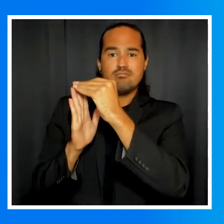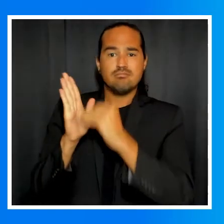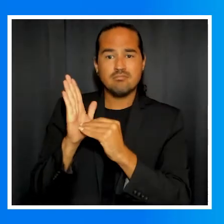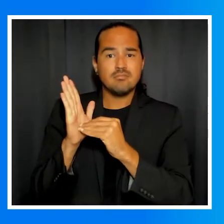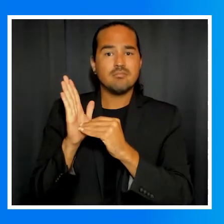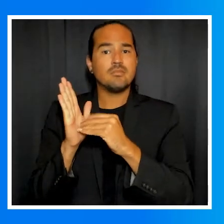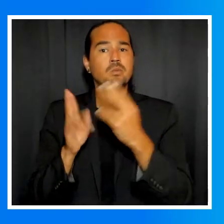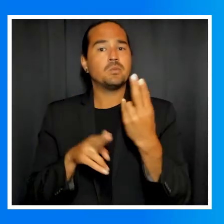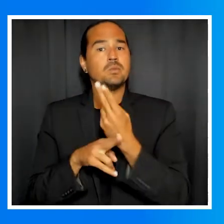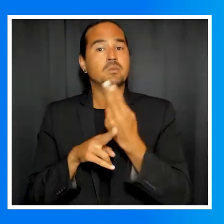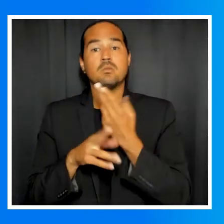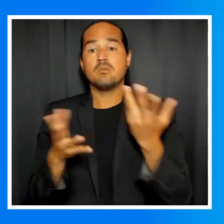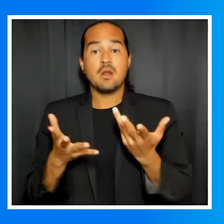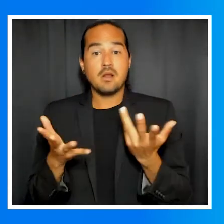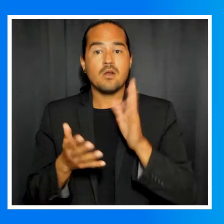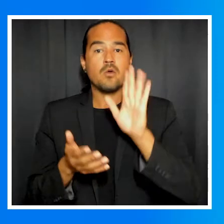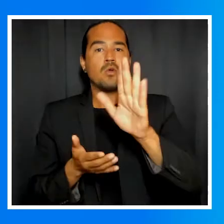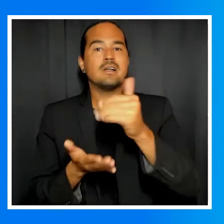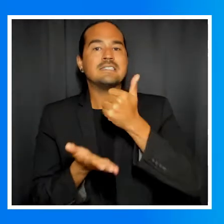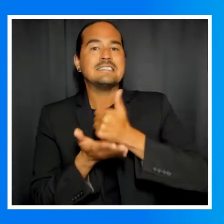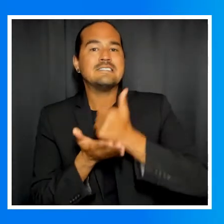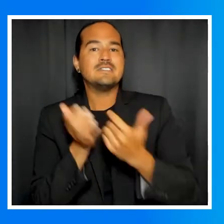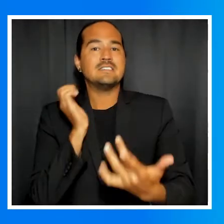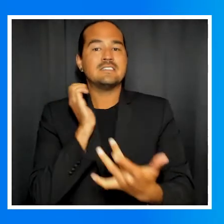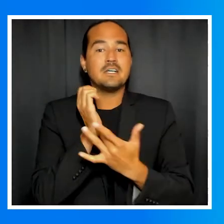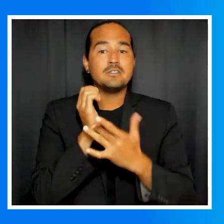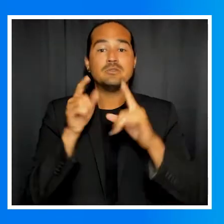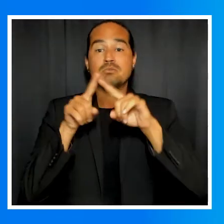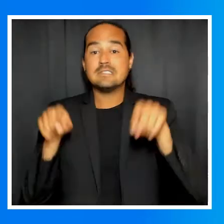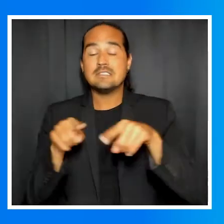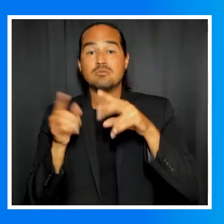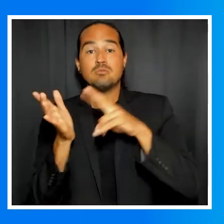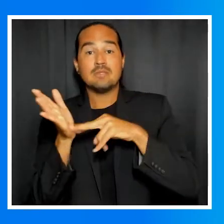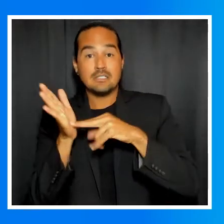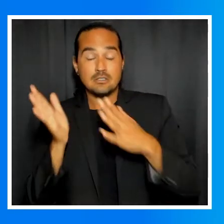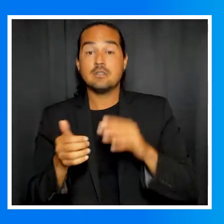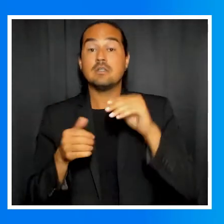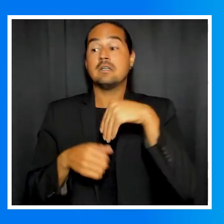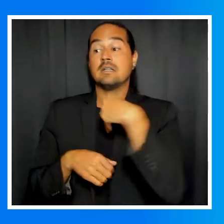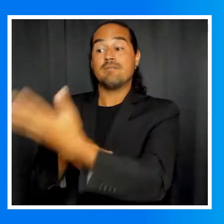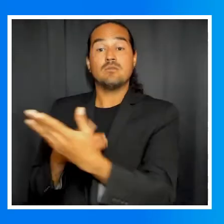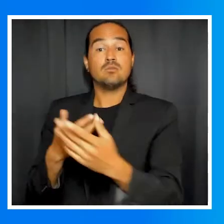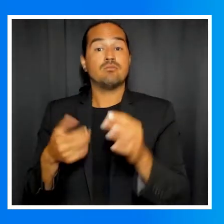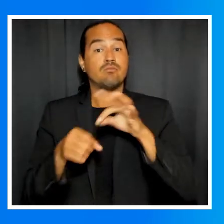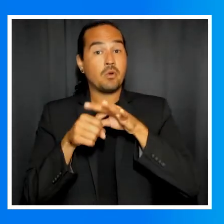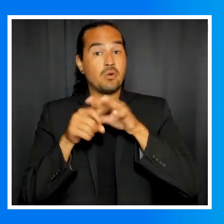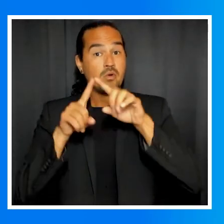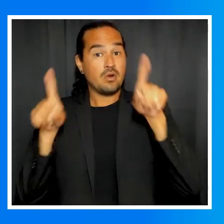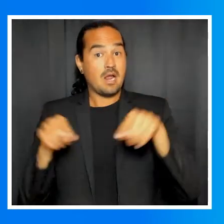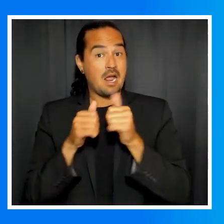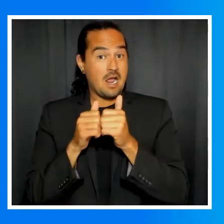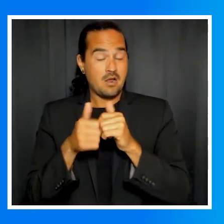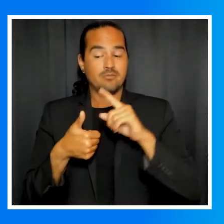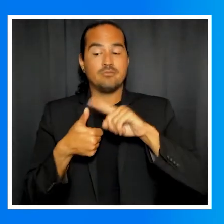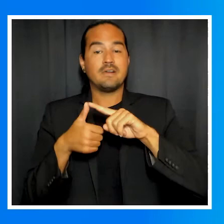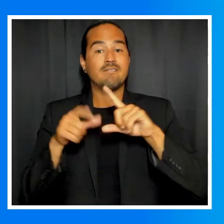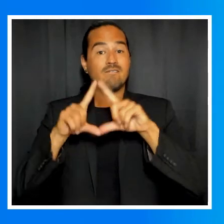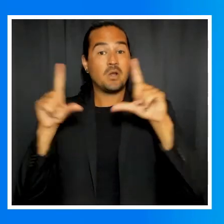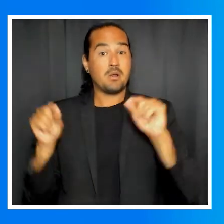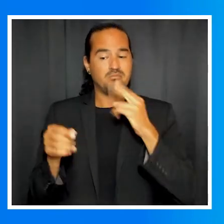You can mark the ballot with the help of your assisted technology There are three ways a remote access Vote By Mail voter may return their ballot